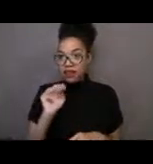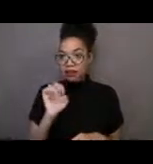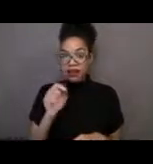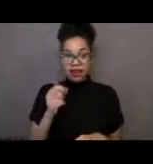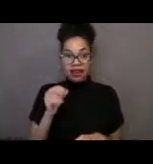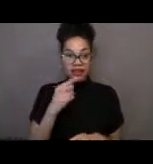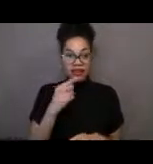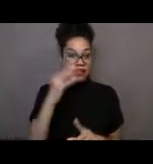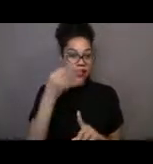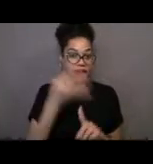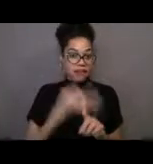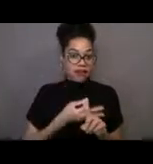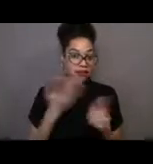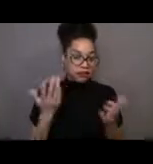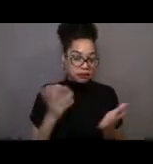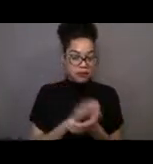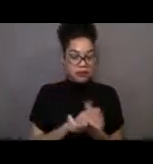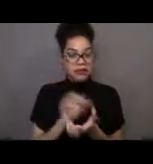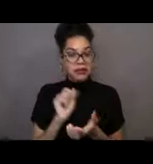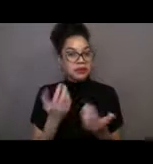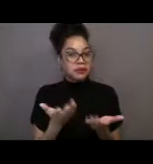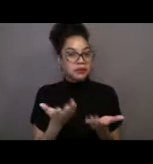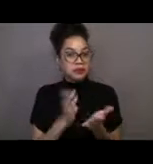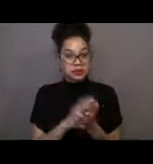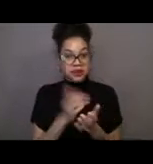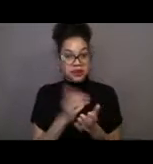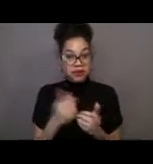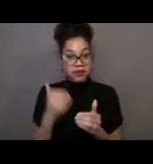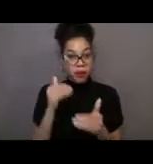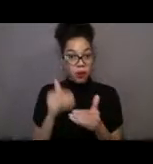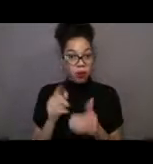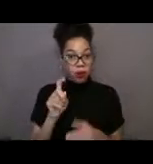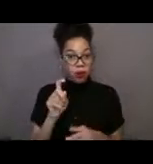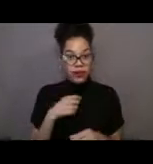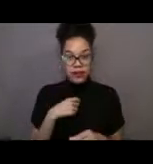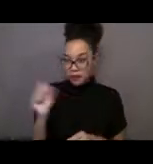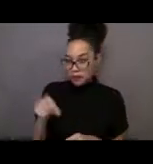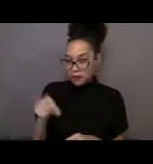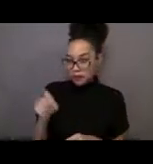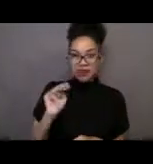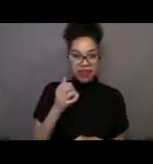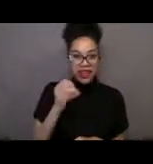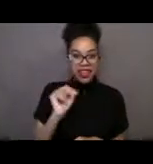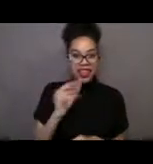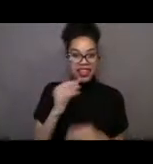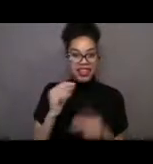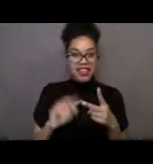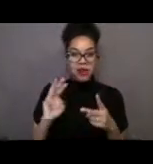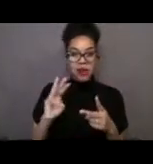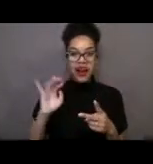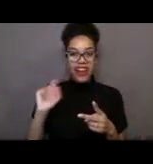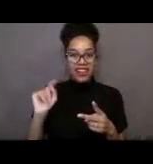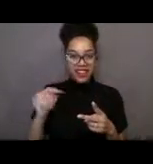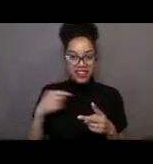So are any of them on track? - Okay, cool. Yeah. So Megan and Wyatt, you guys are definitely on track. So it takes about nine months.